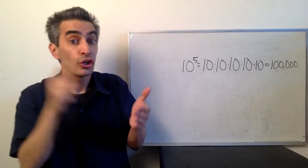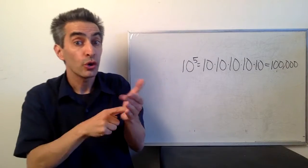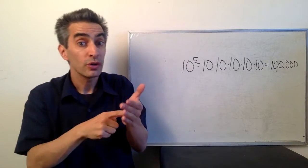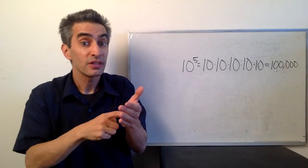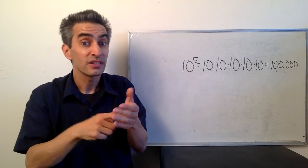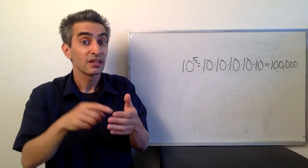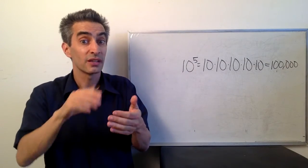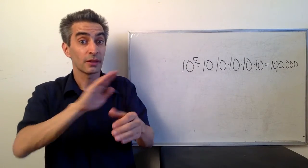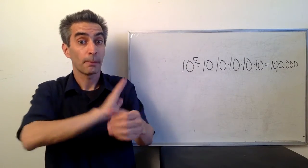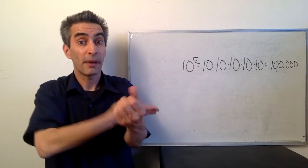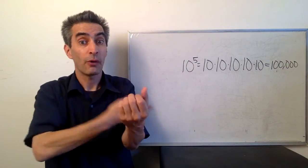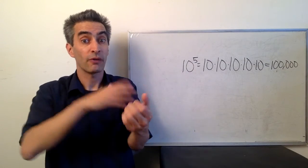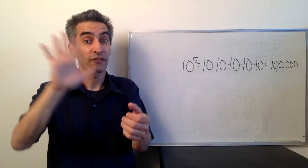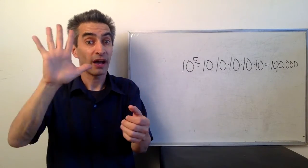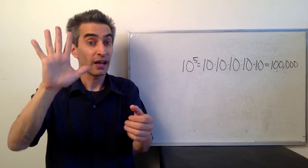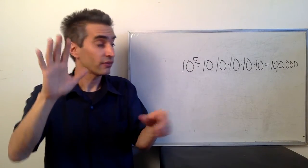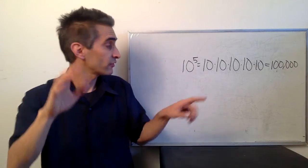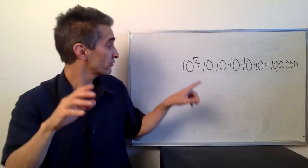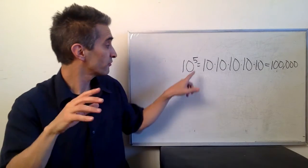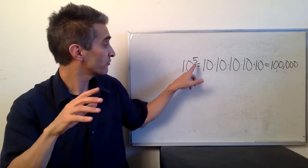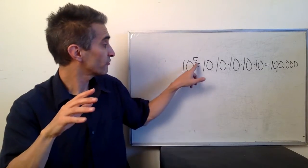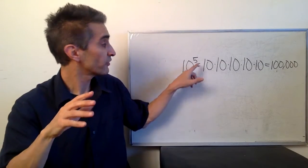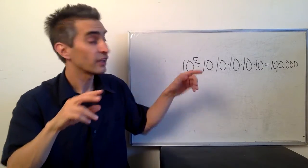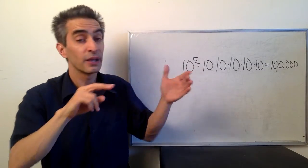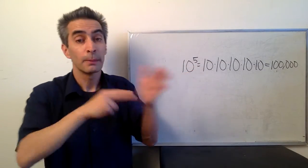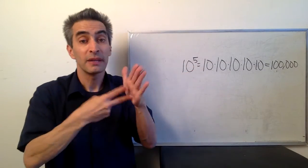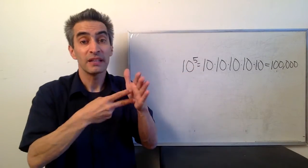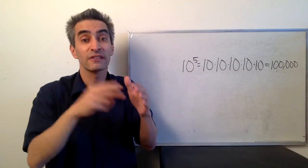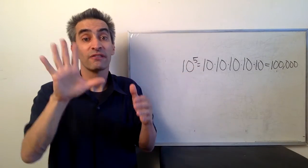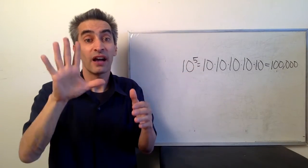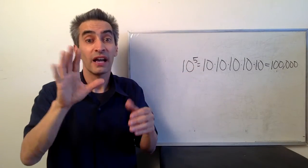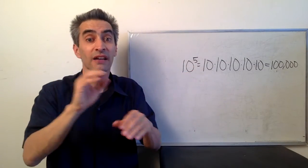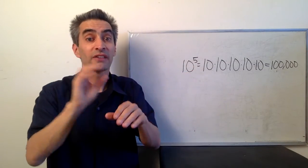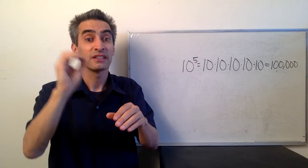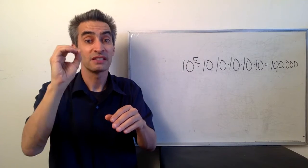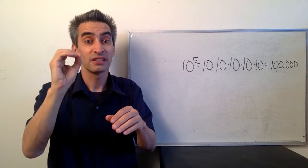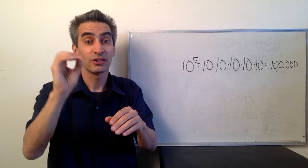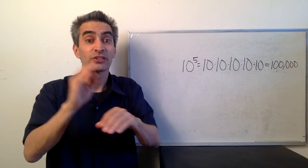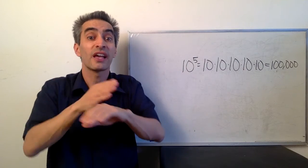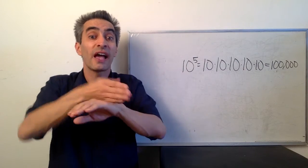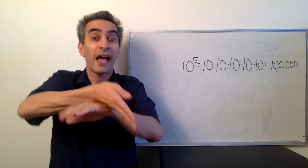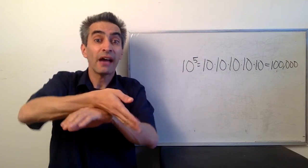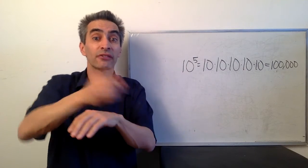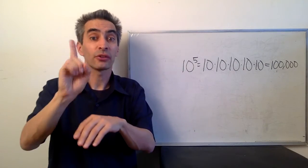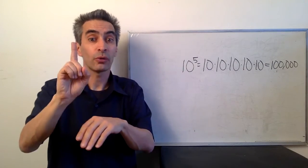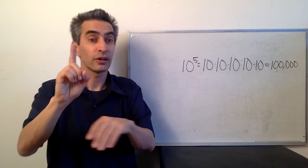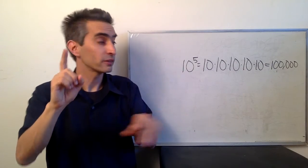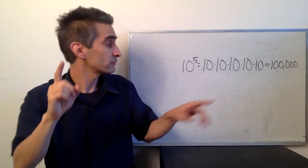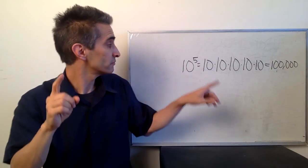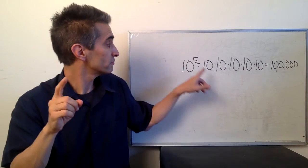Notice, that the power of 5 means 5 zeros after the 1.